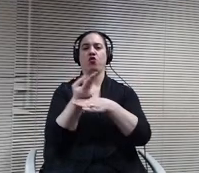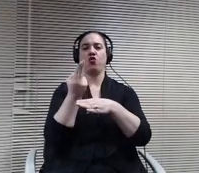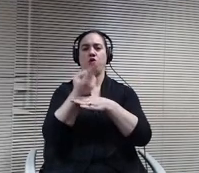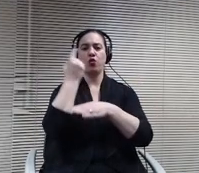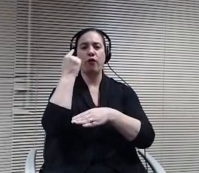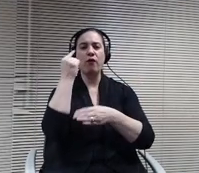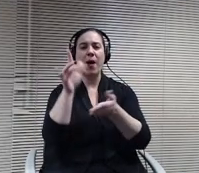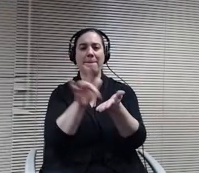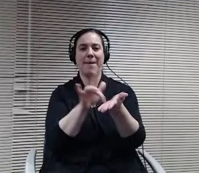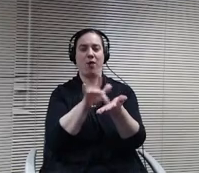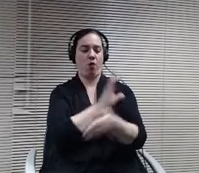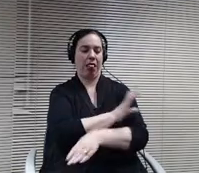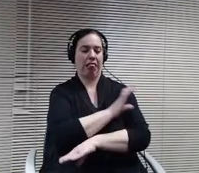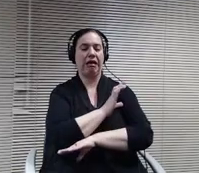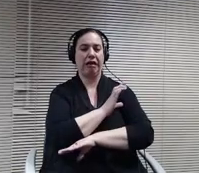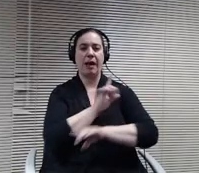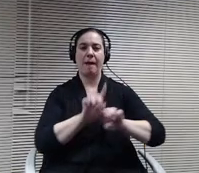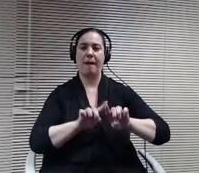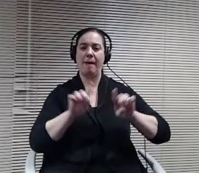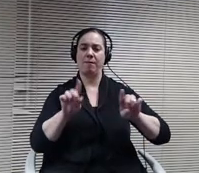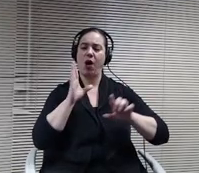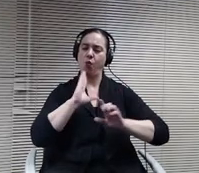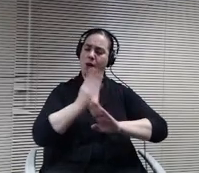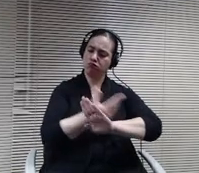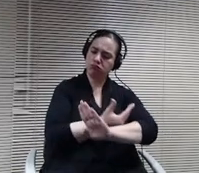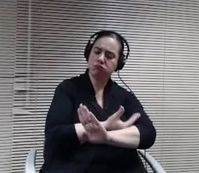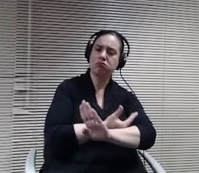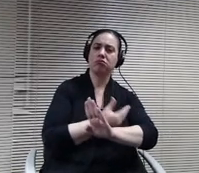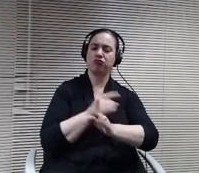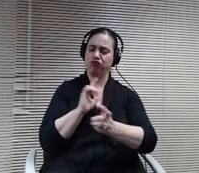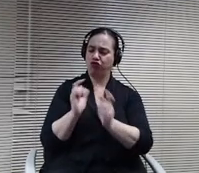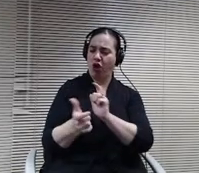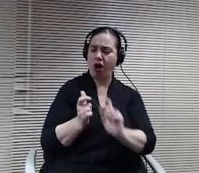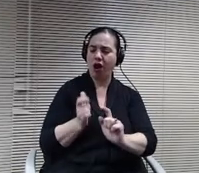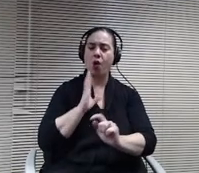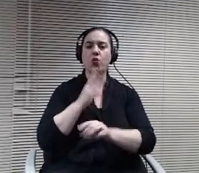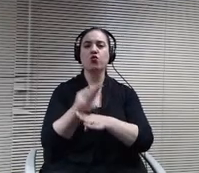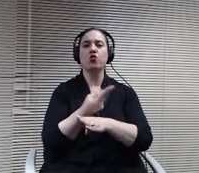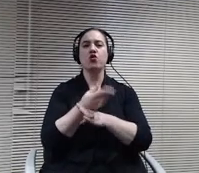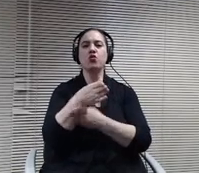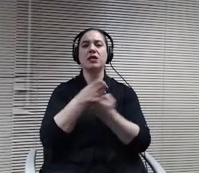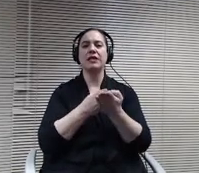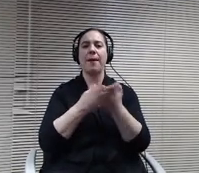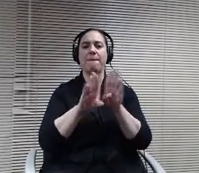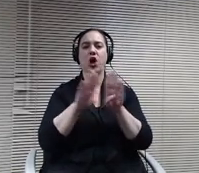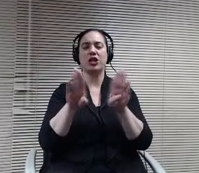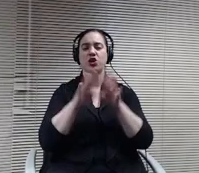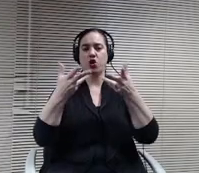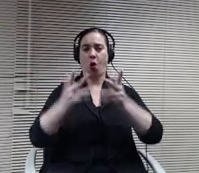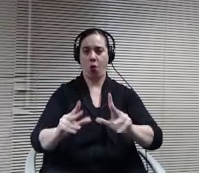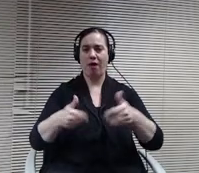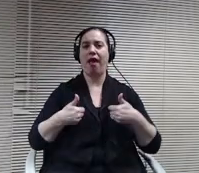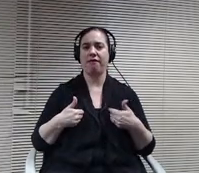the partitions that are already in place so we'll get into more of the construction part of it